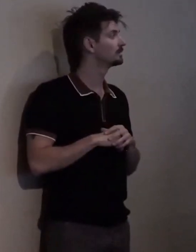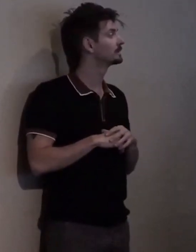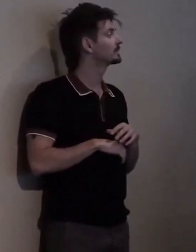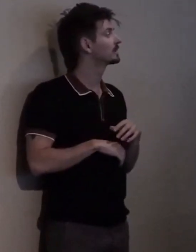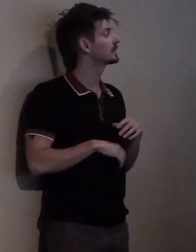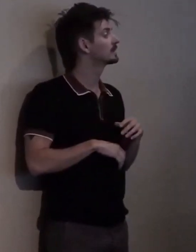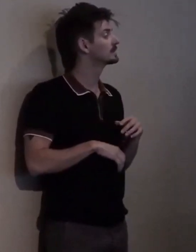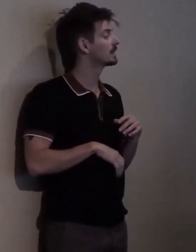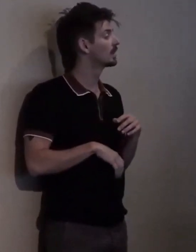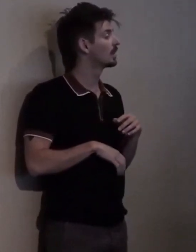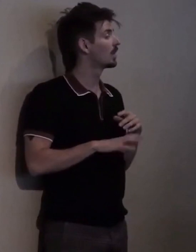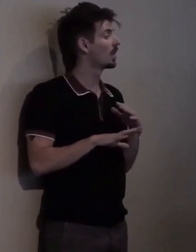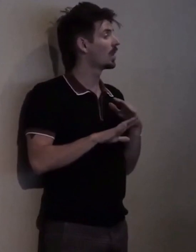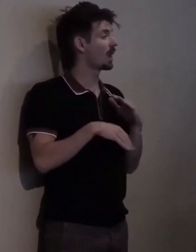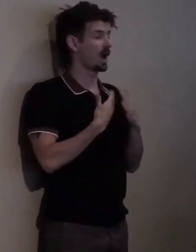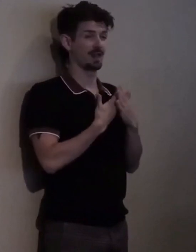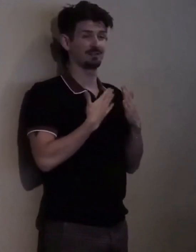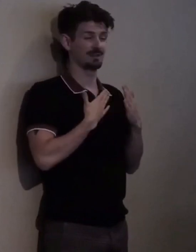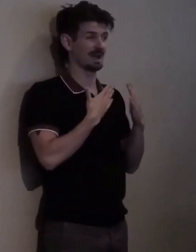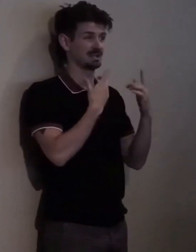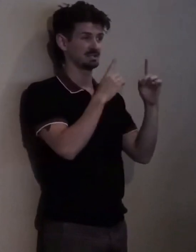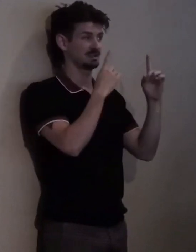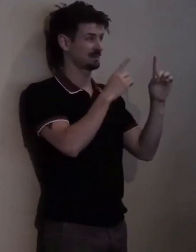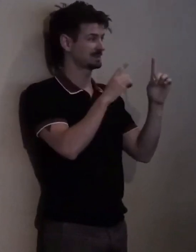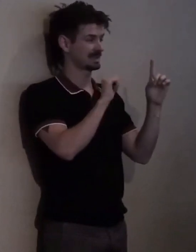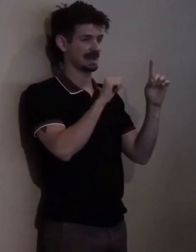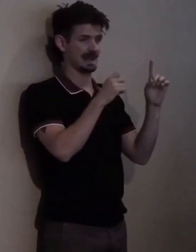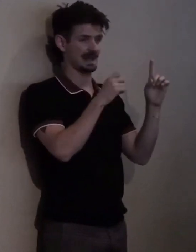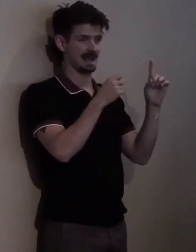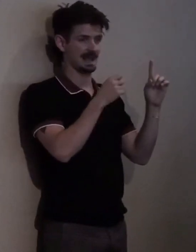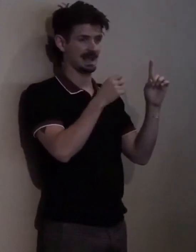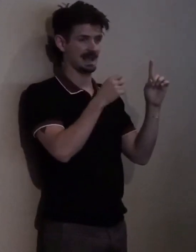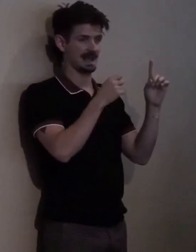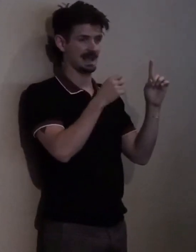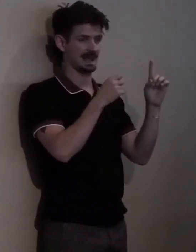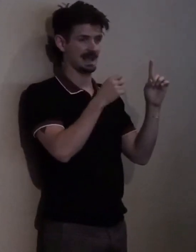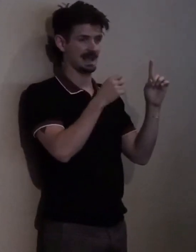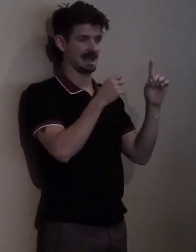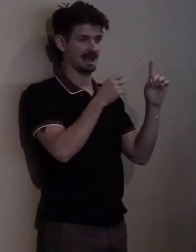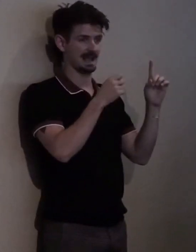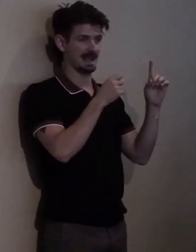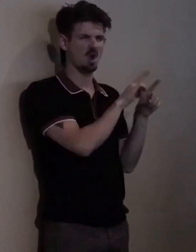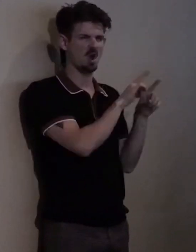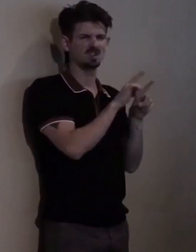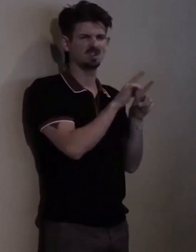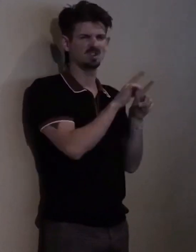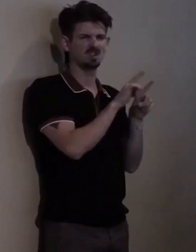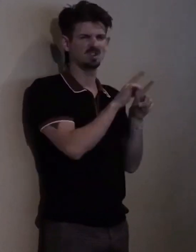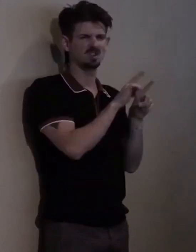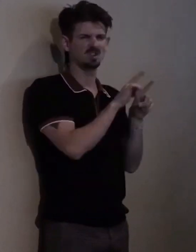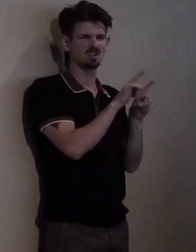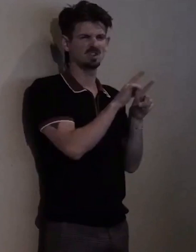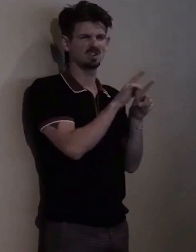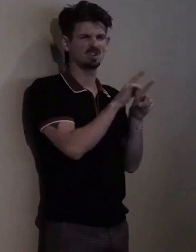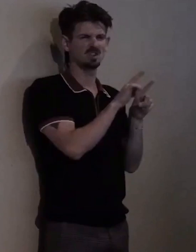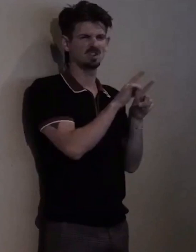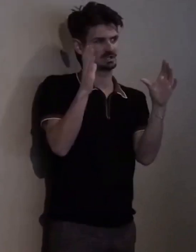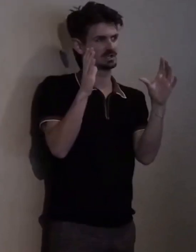that... Ashley so graciously... Uhm... Outlined, I want to just kind of introduce my mission... Uhm... In this position for CCDC.